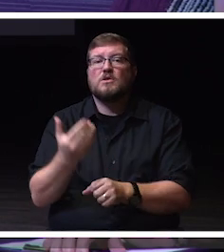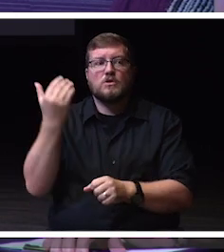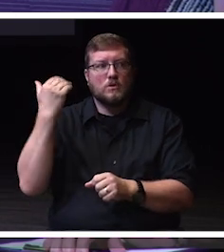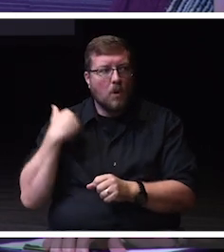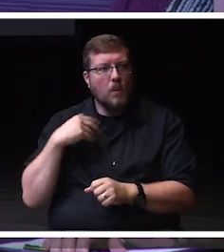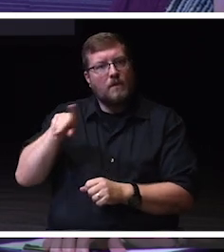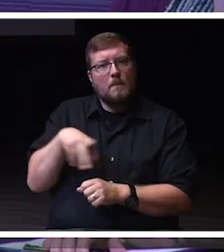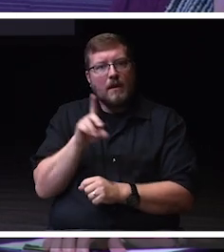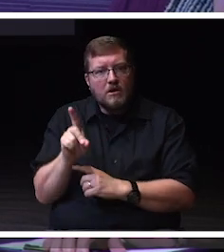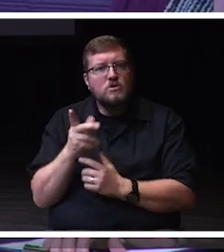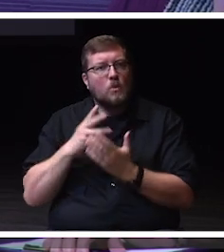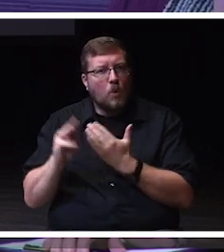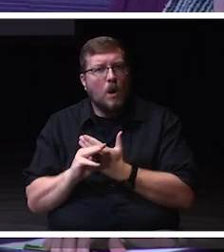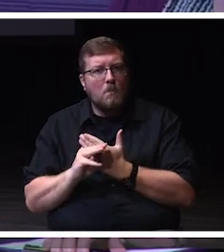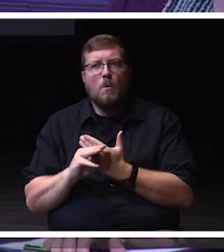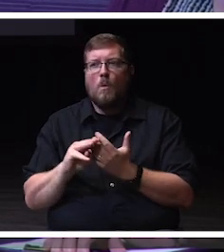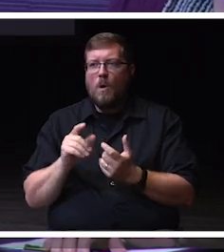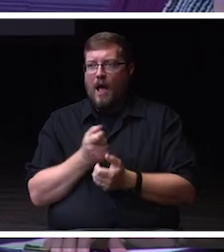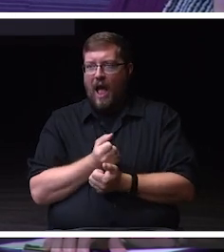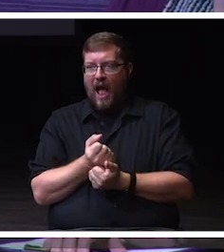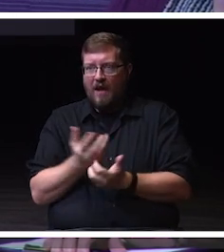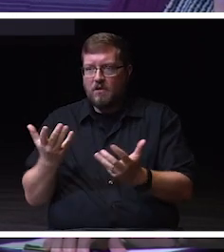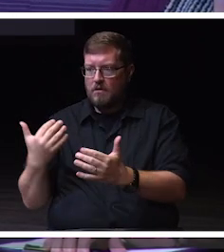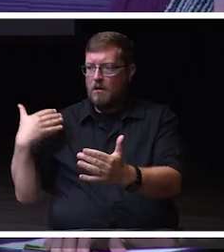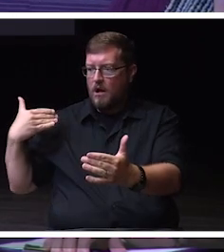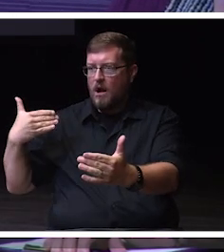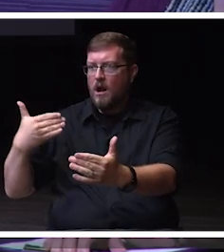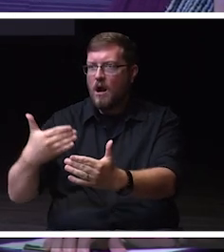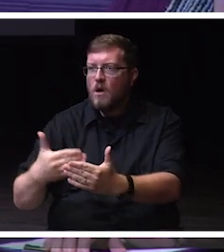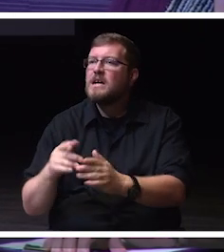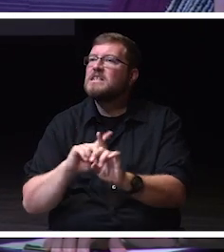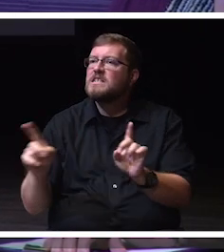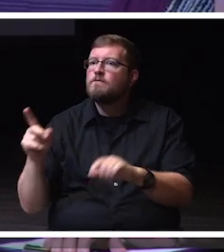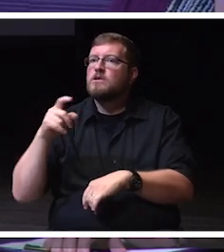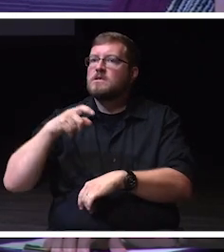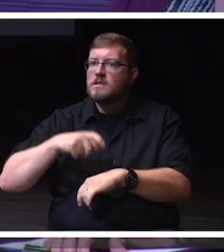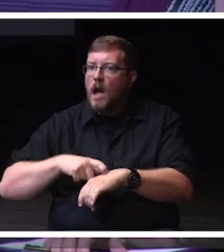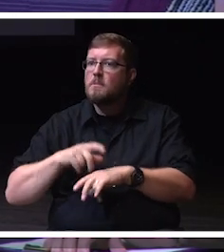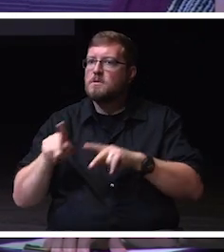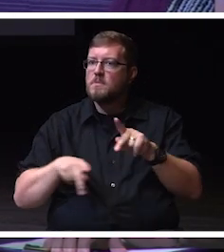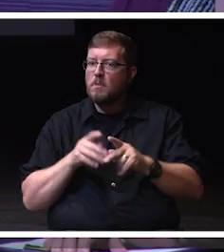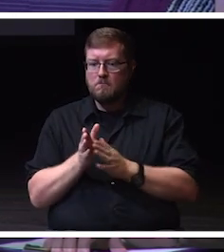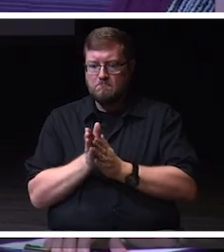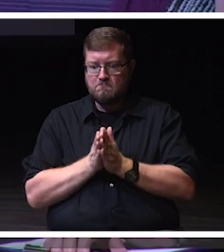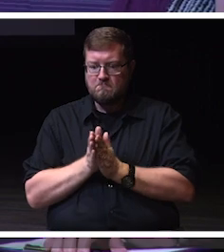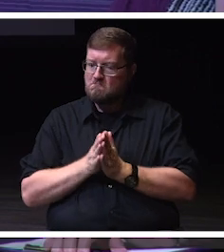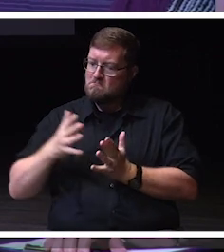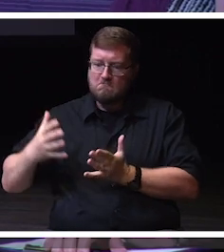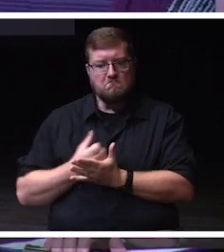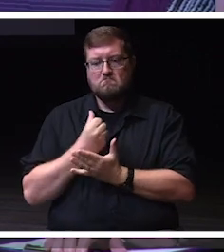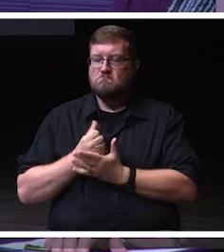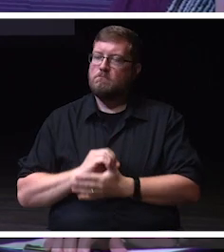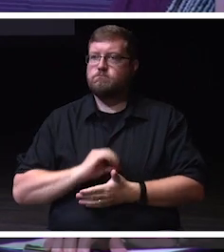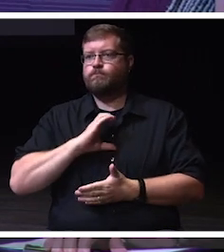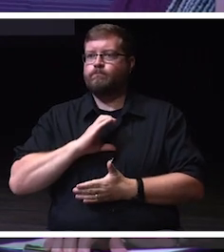All of this came because there were, at different points in time, courageous people taking that bold, being Warhawk Bold and taking those decisions.